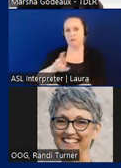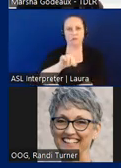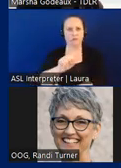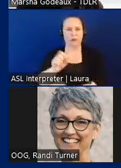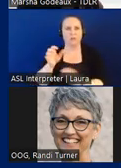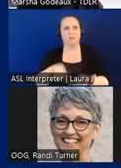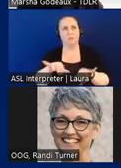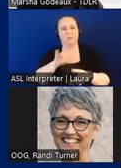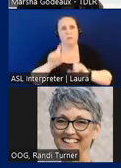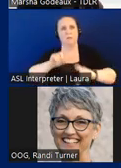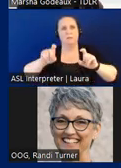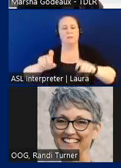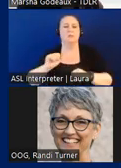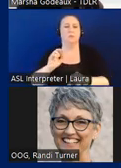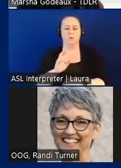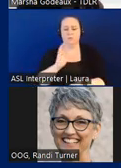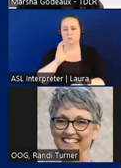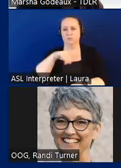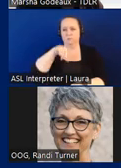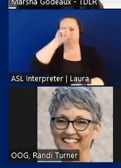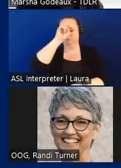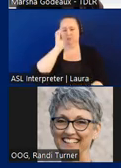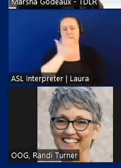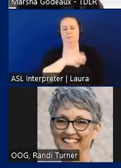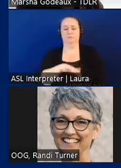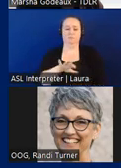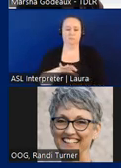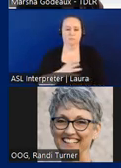or items that seem confusing we've also moved several of the items that appear